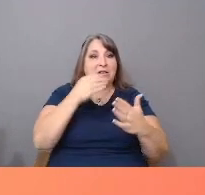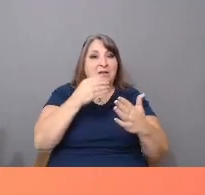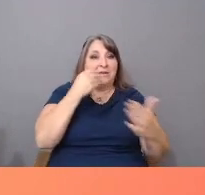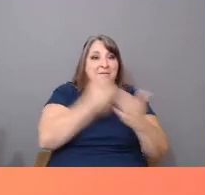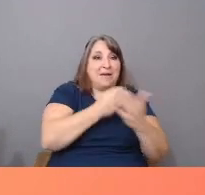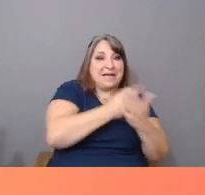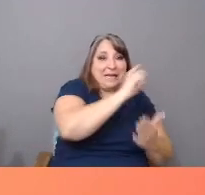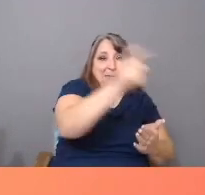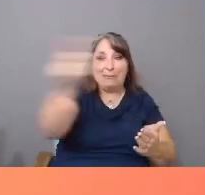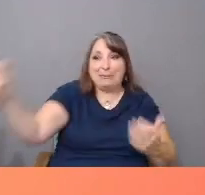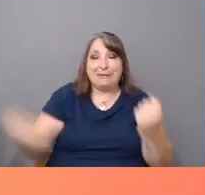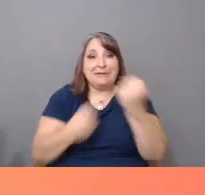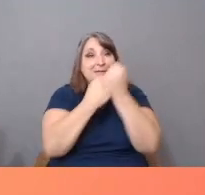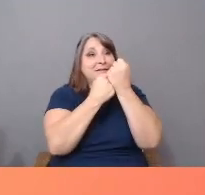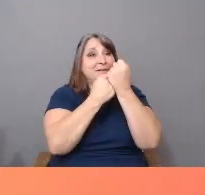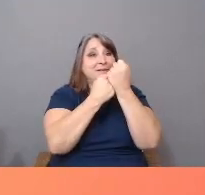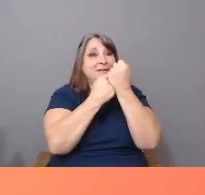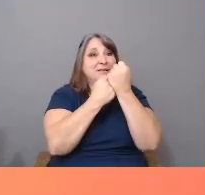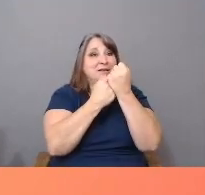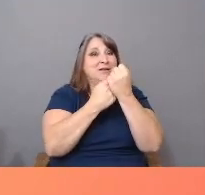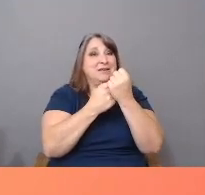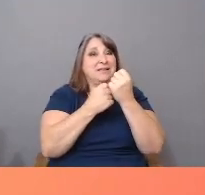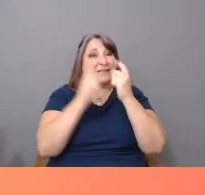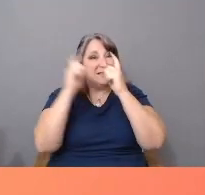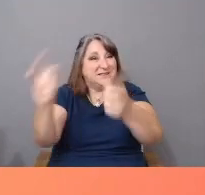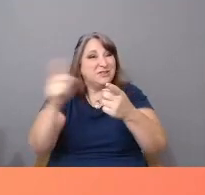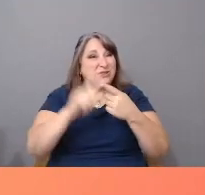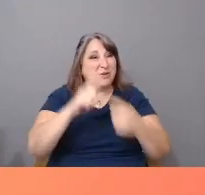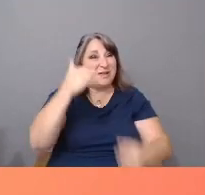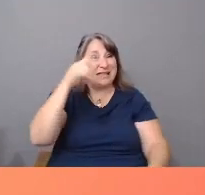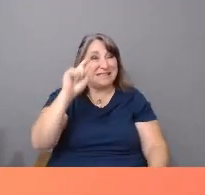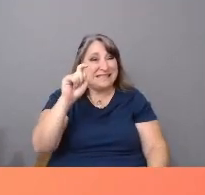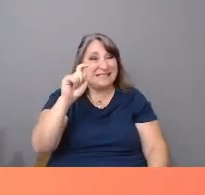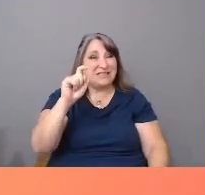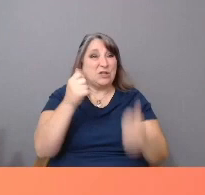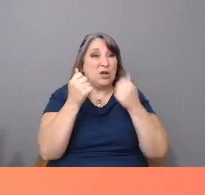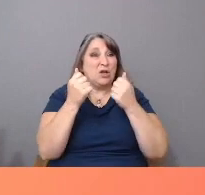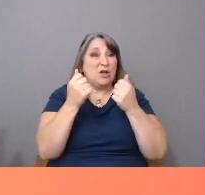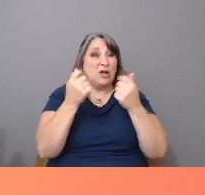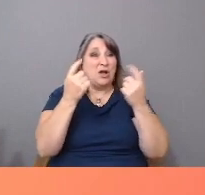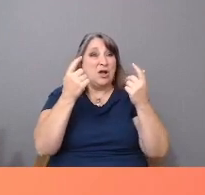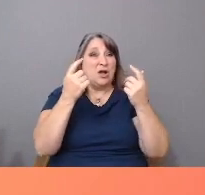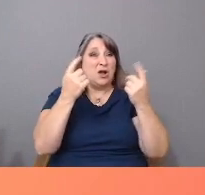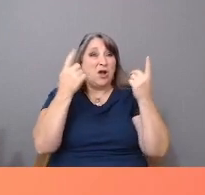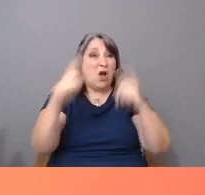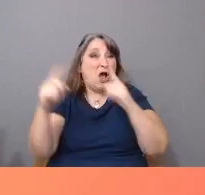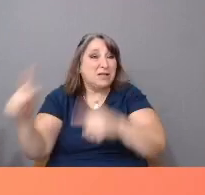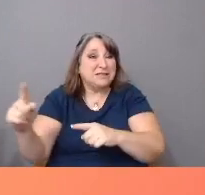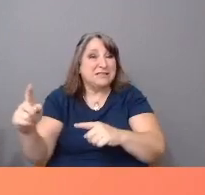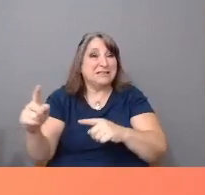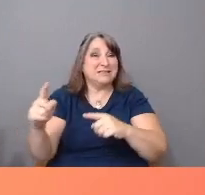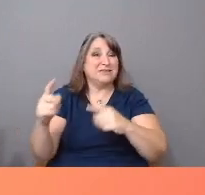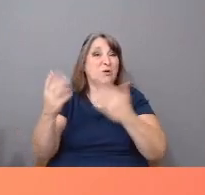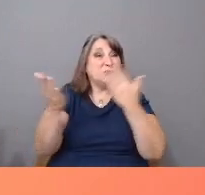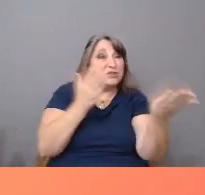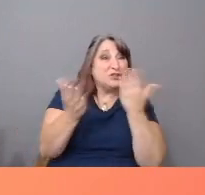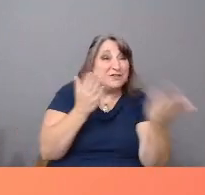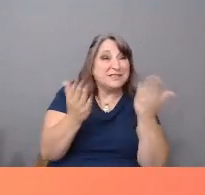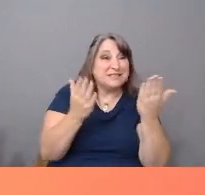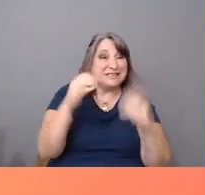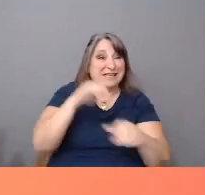to any Latinx causes or services or arts, not just media.